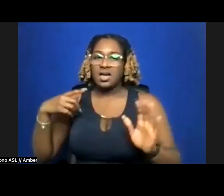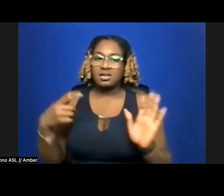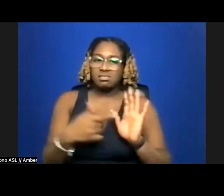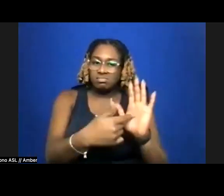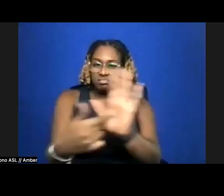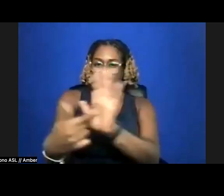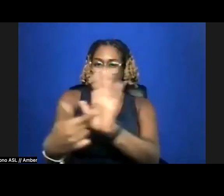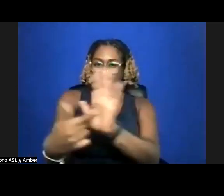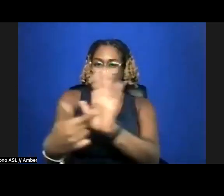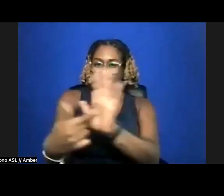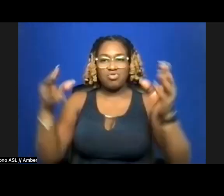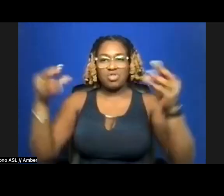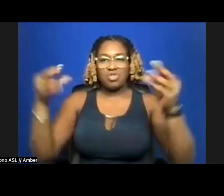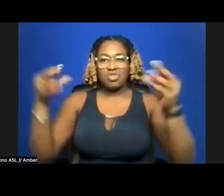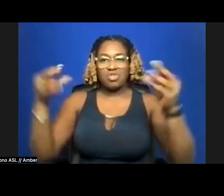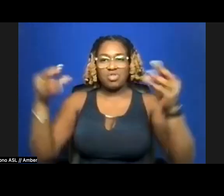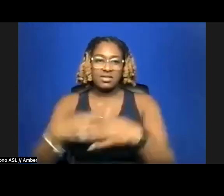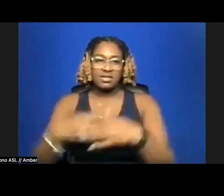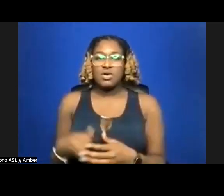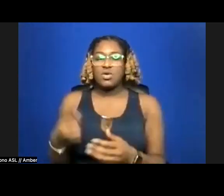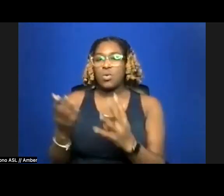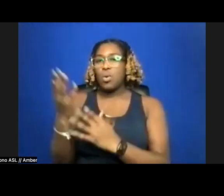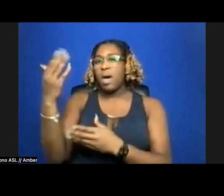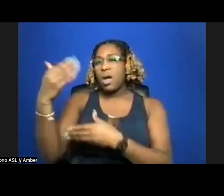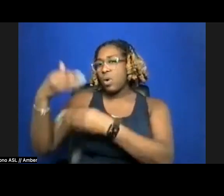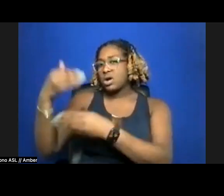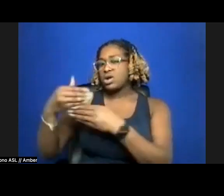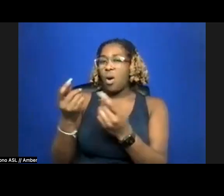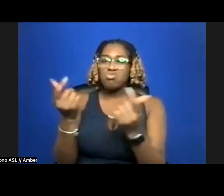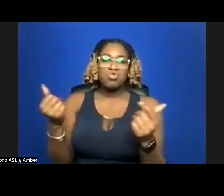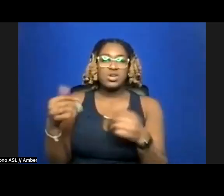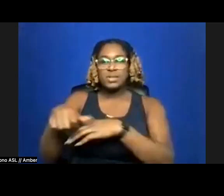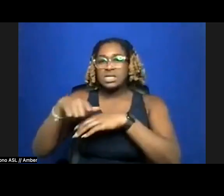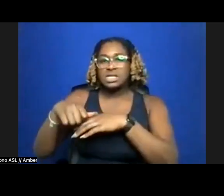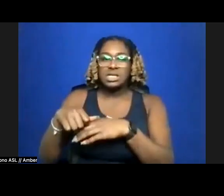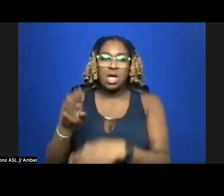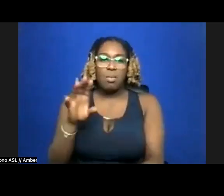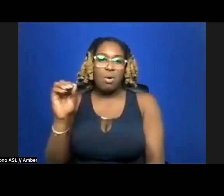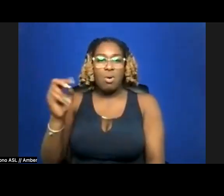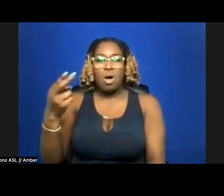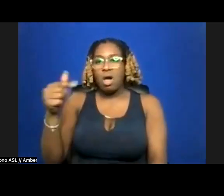drilling through my window, I strip skin boo hag on the dreamy breath of a dark room,